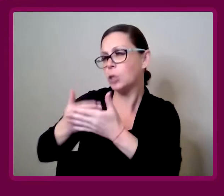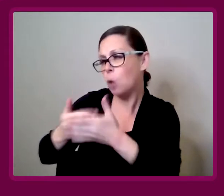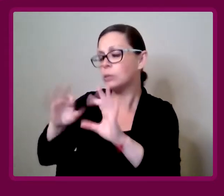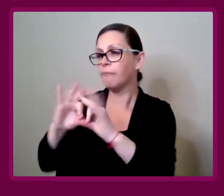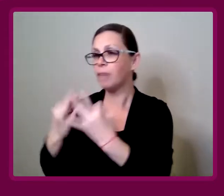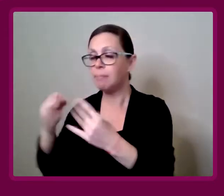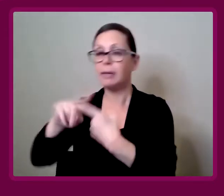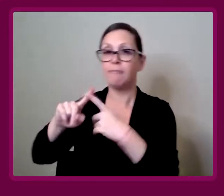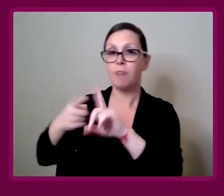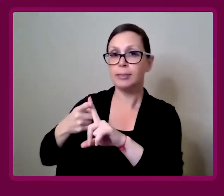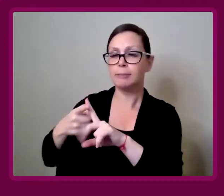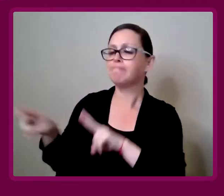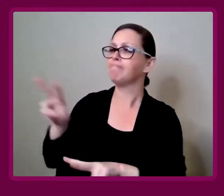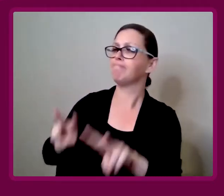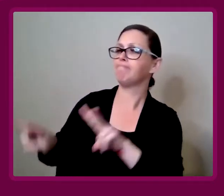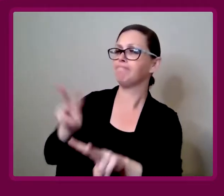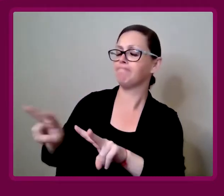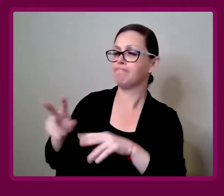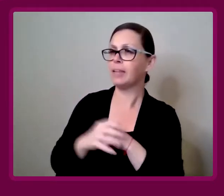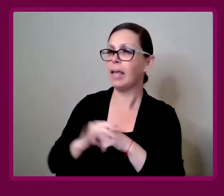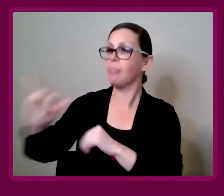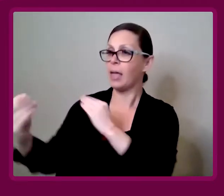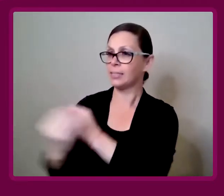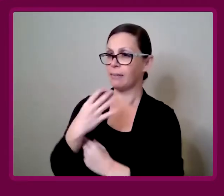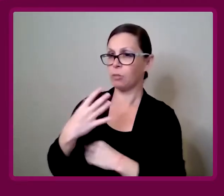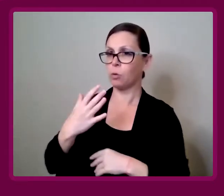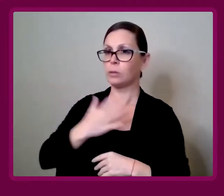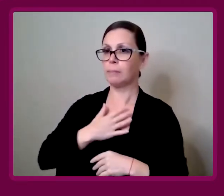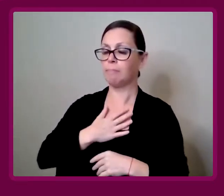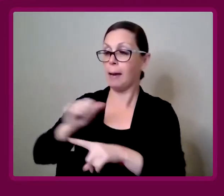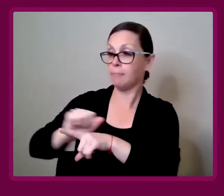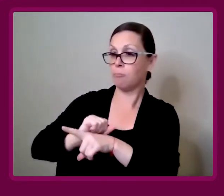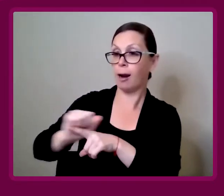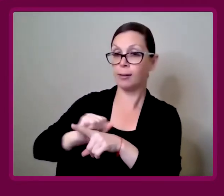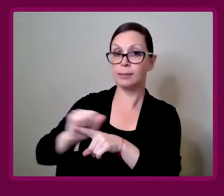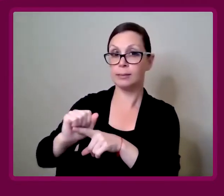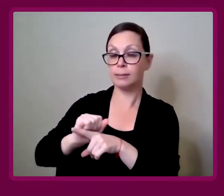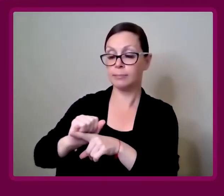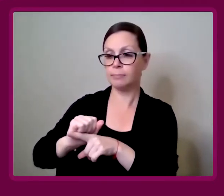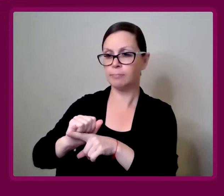and friends. It's just influenced my practice.